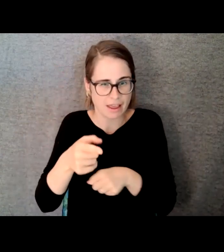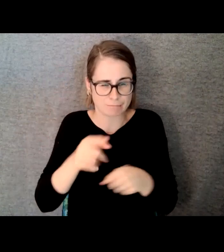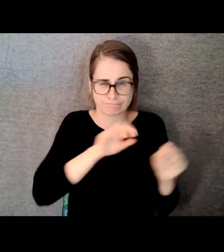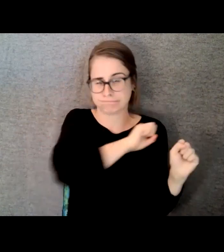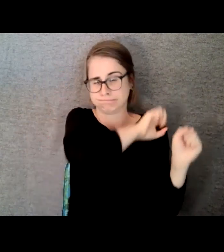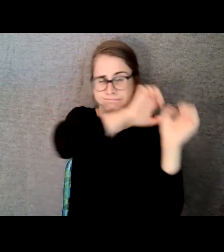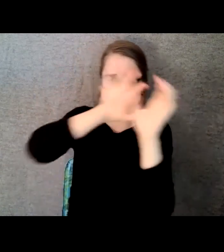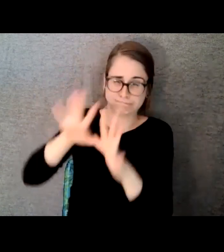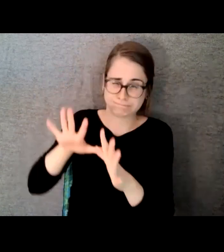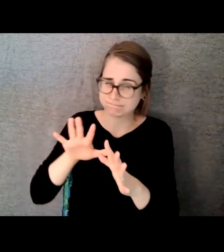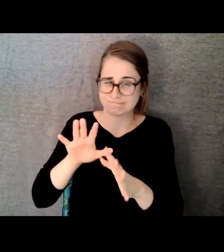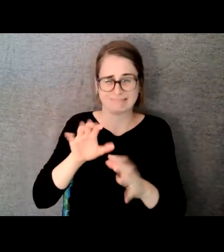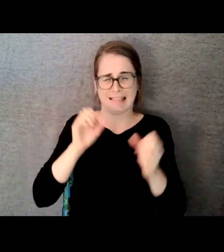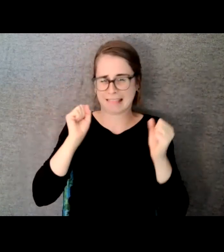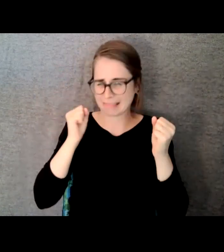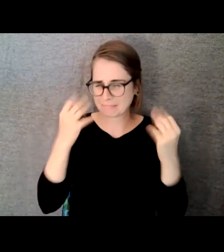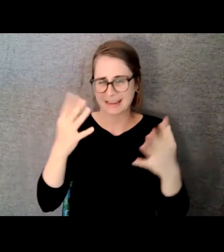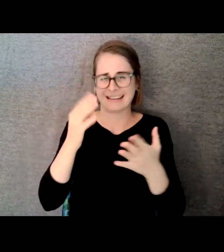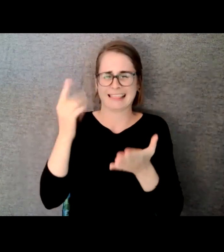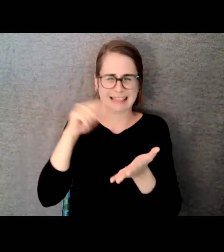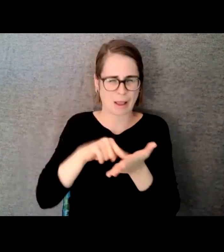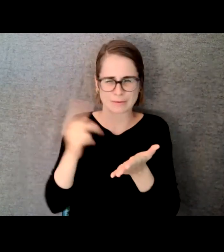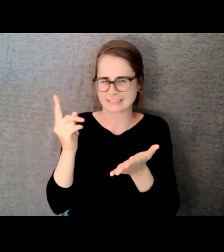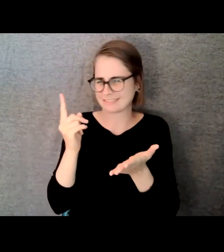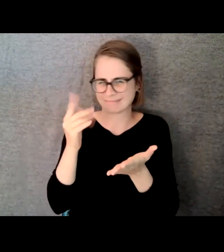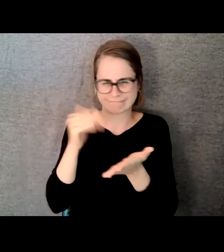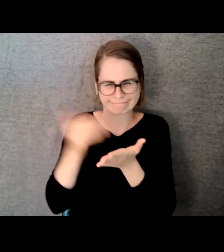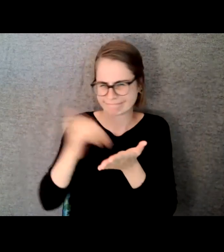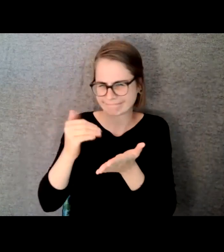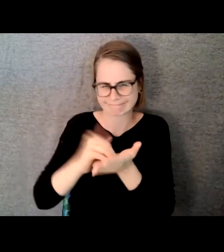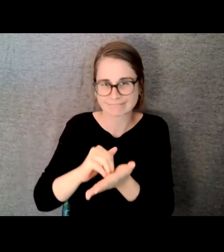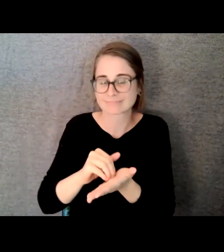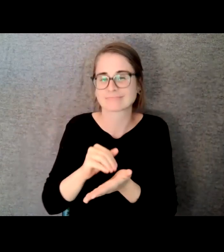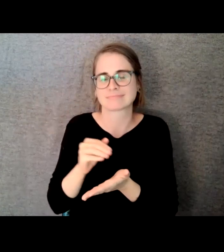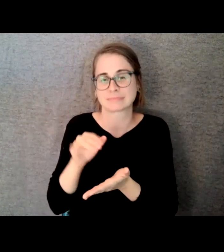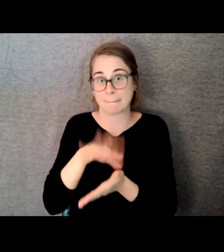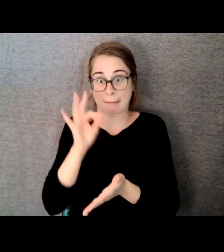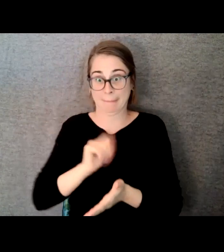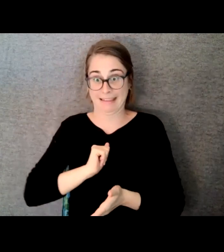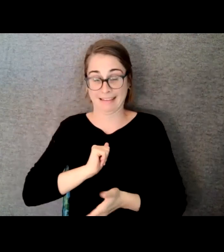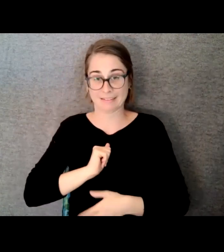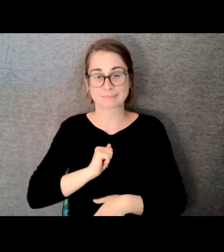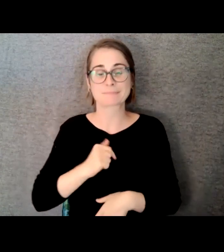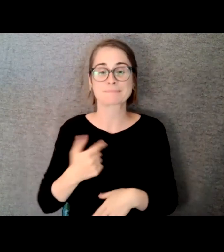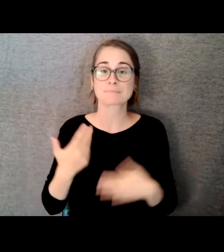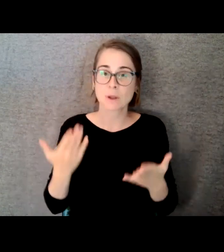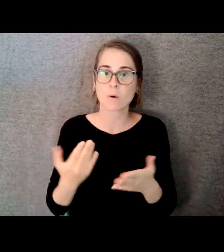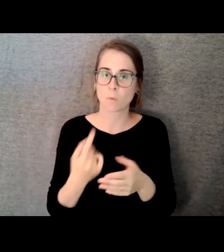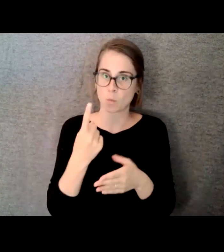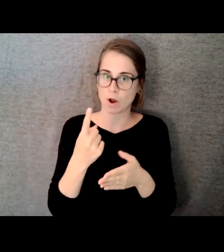involves you get a week of rehearsal after that week you do two performances for hundreds